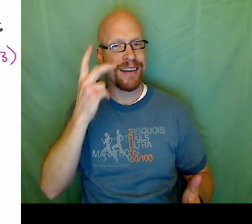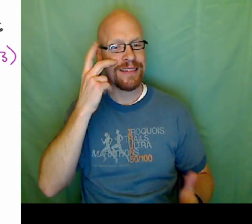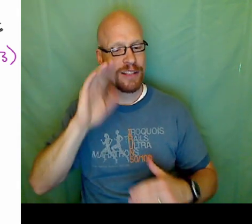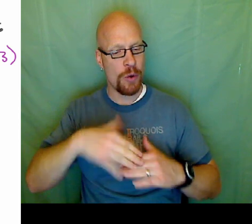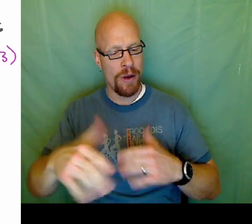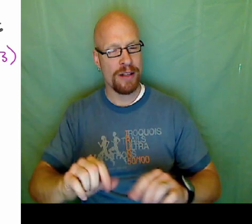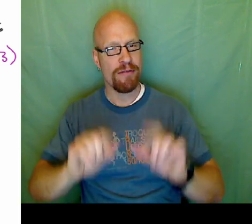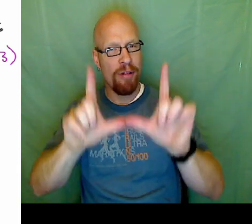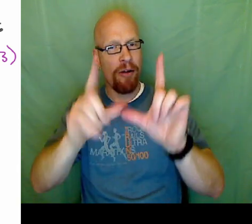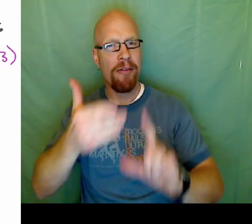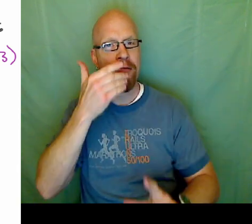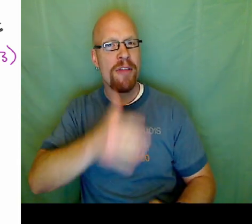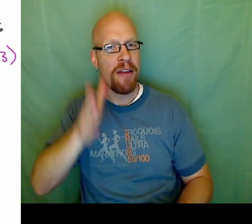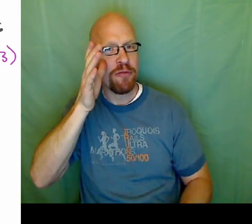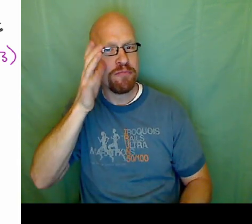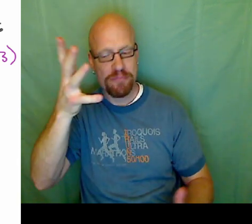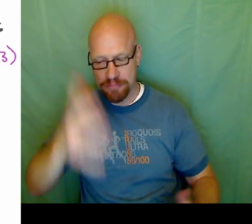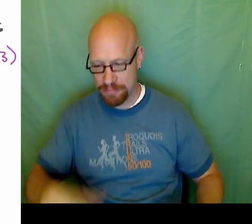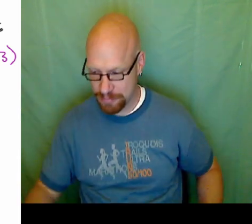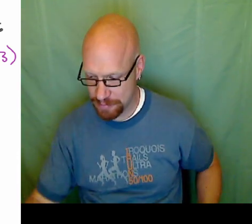5,3. See you next blog, thanks for listening.